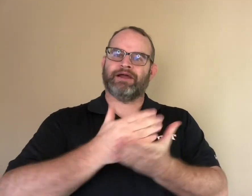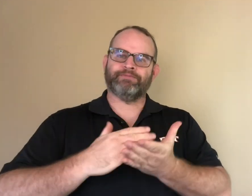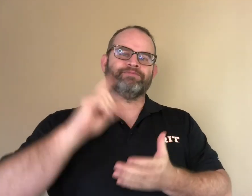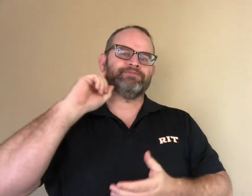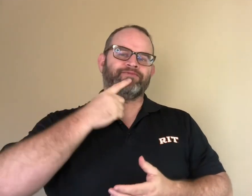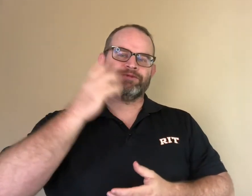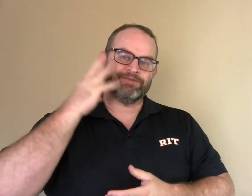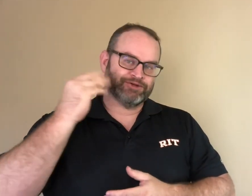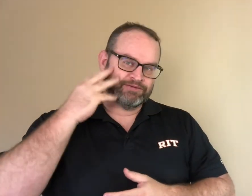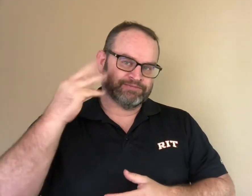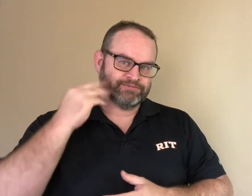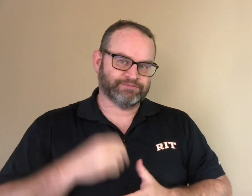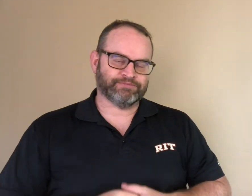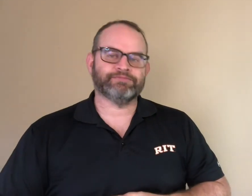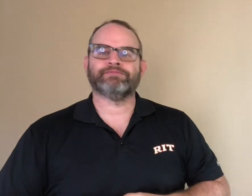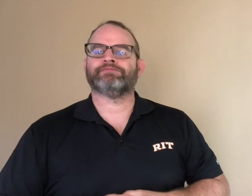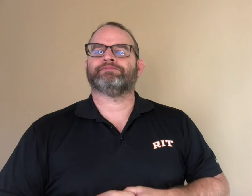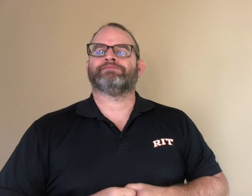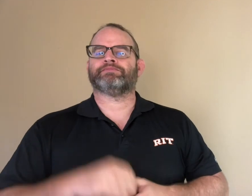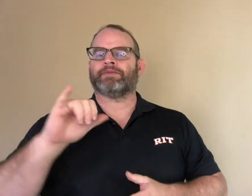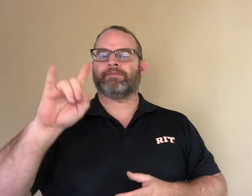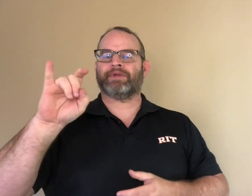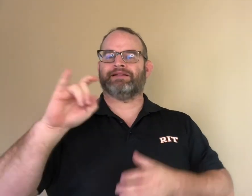which his team developed The Heart of the Banana Tree.